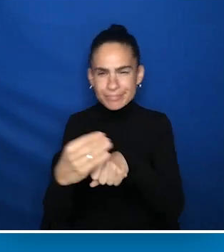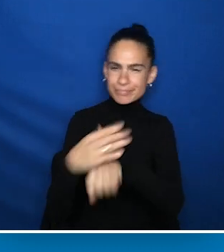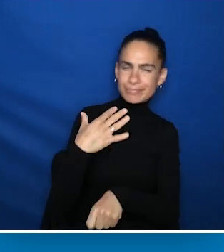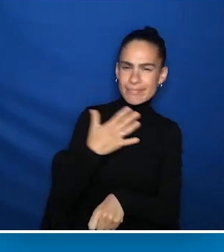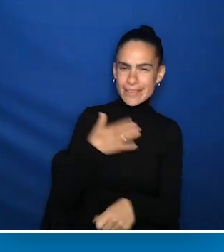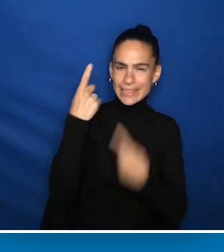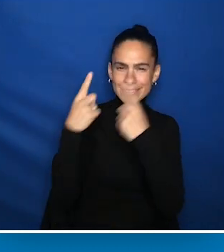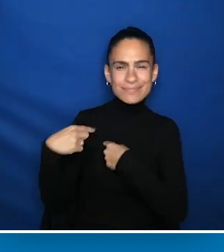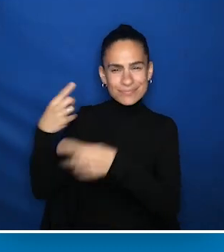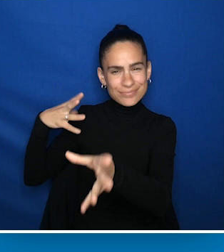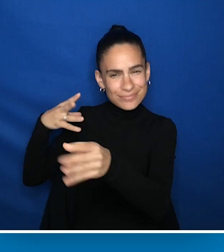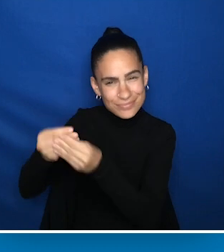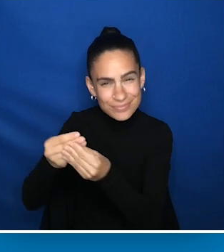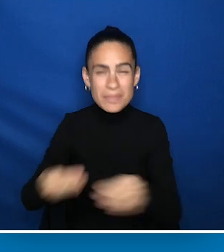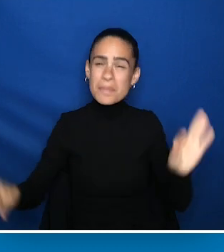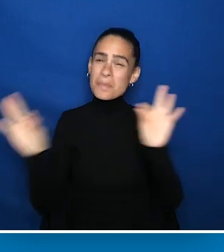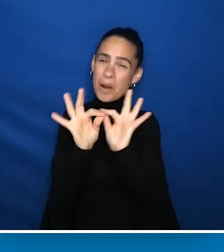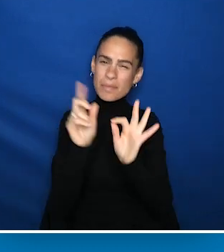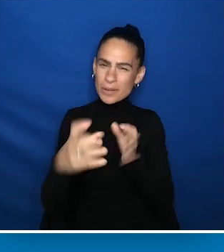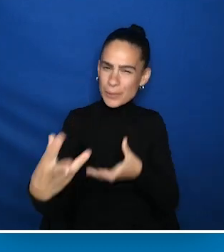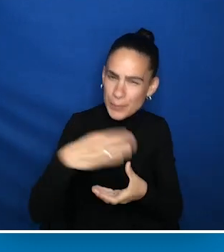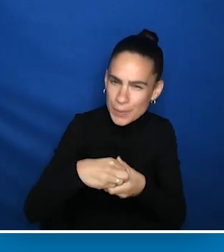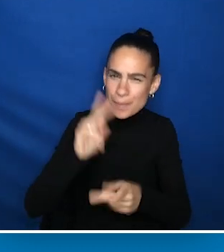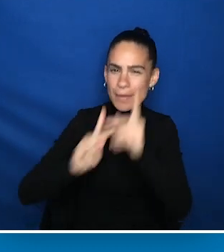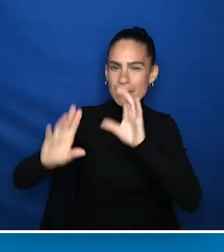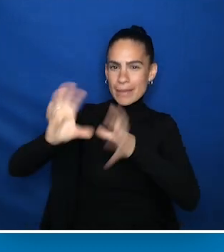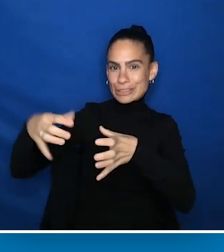on the importance of including all populations in the health research enterprise.